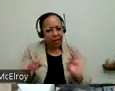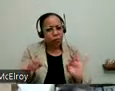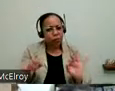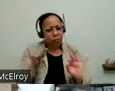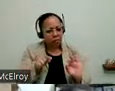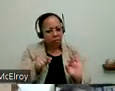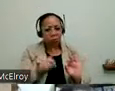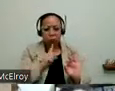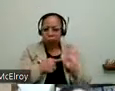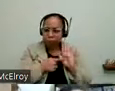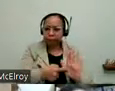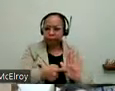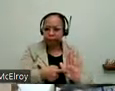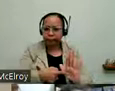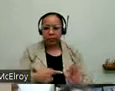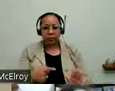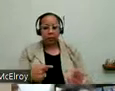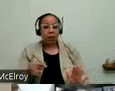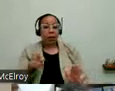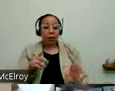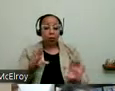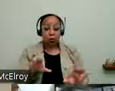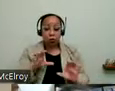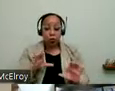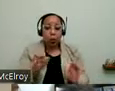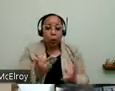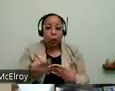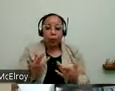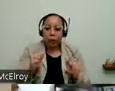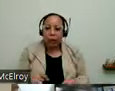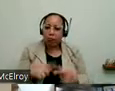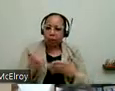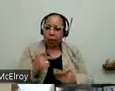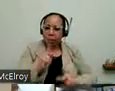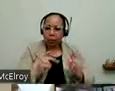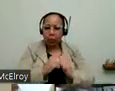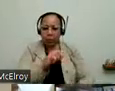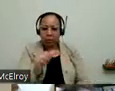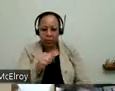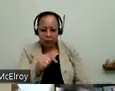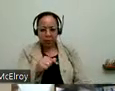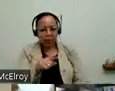philosophy of doing whatever we can to help people with disabilities live